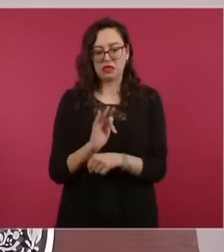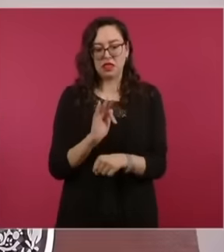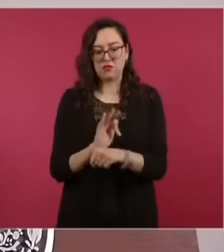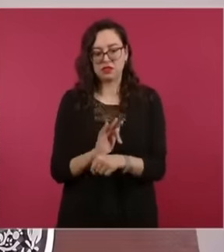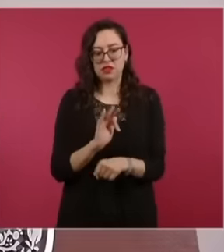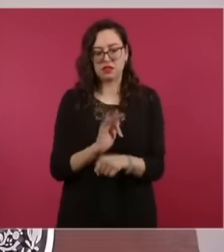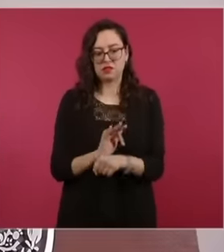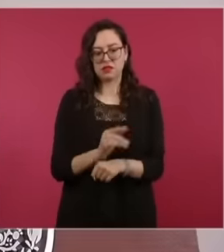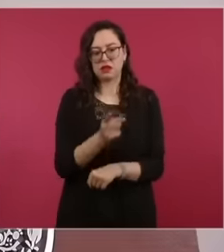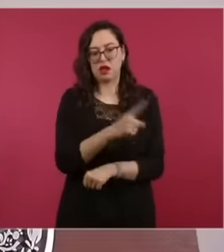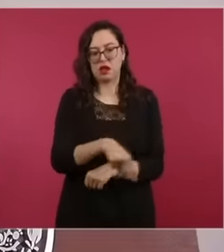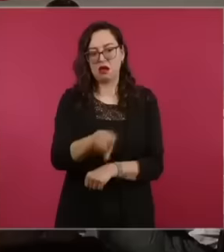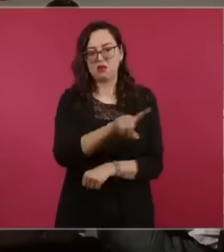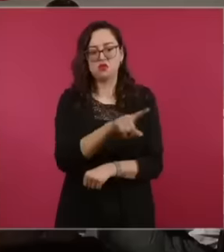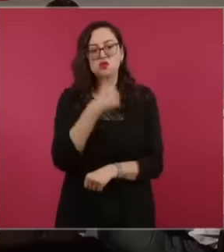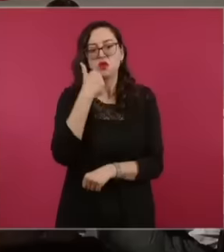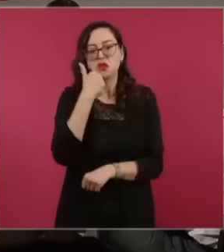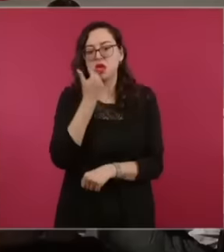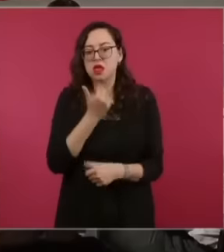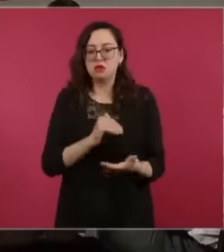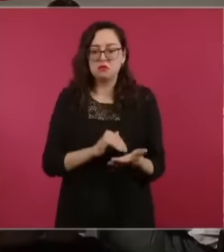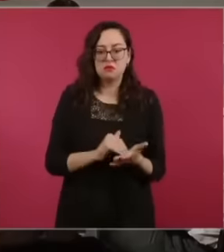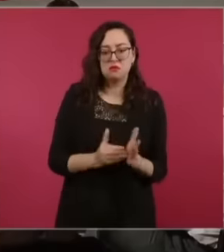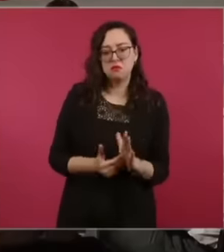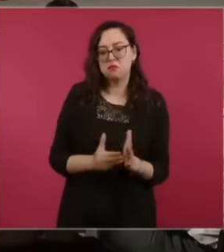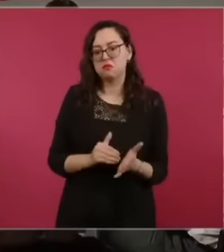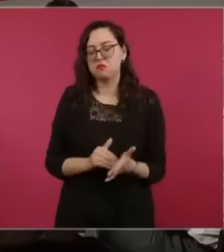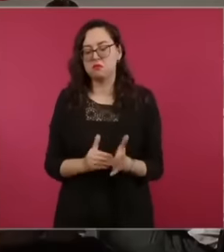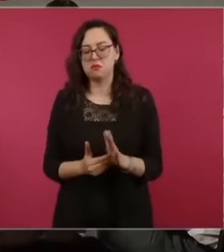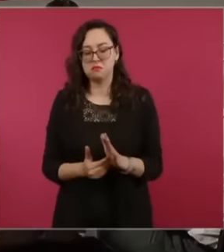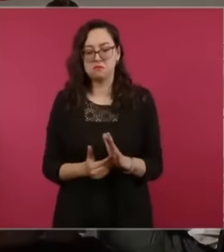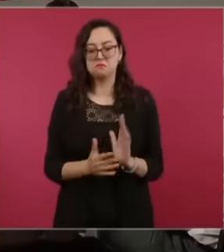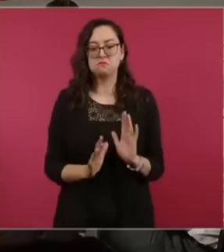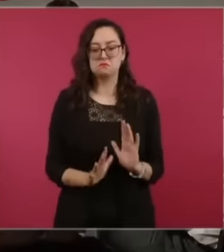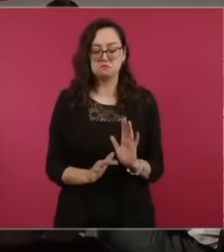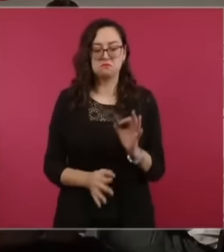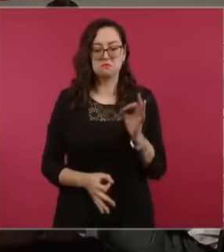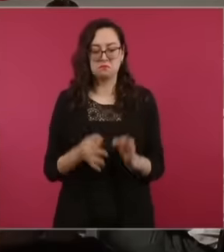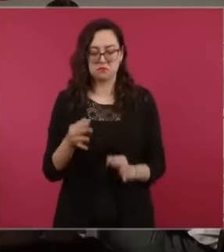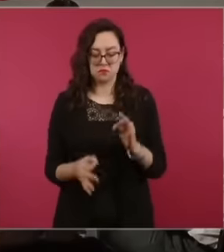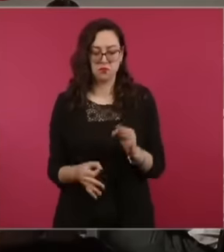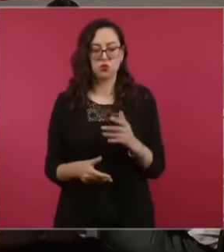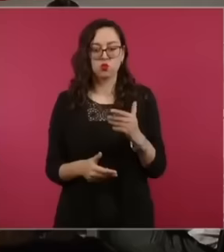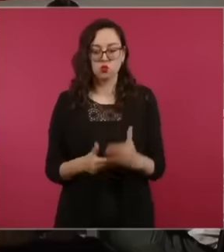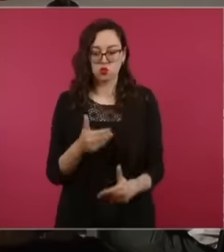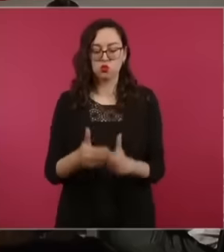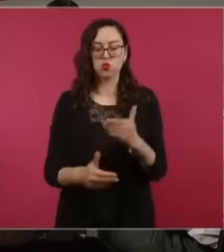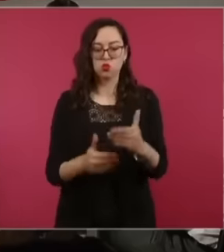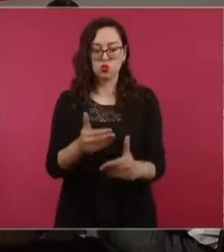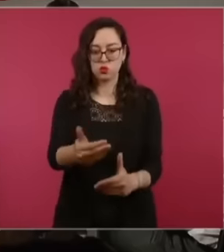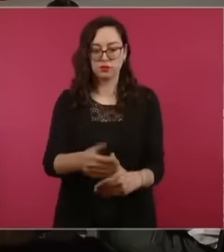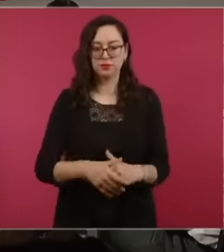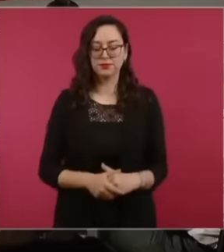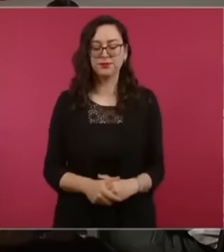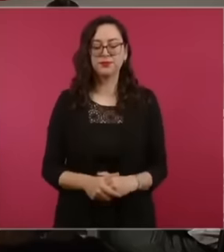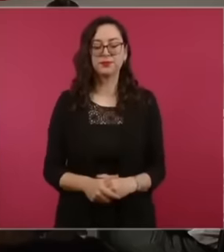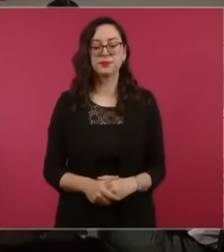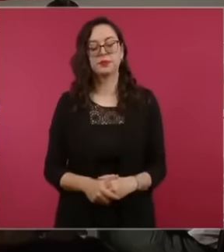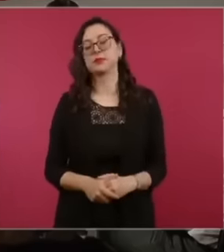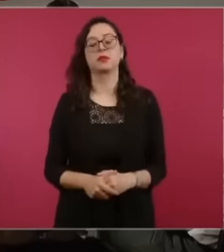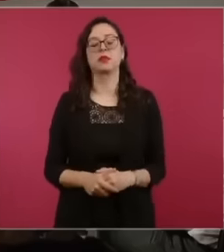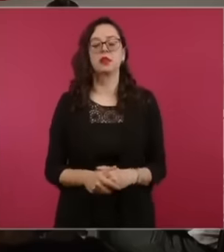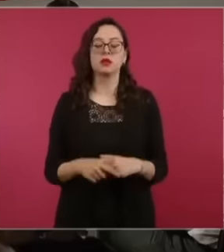has used in its legal strategies and that have been taken to trials in the first place. order we have to